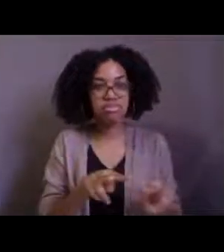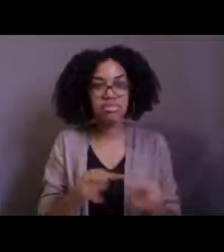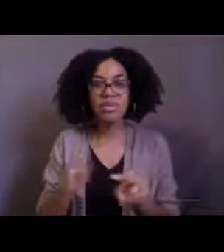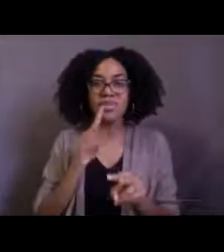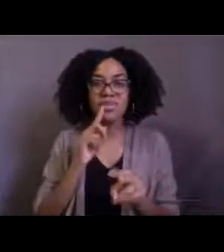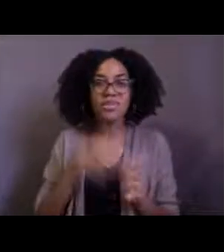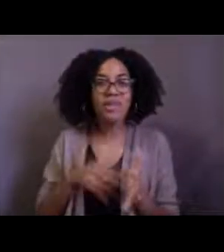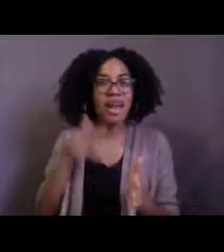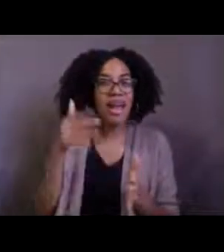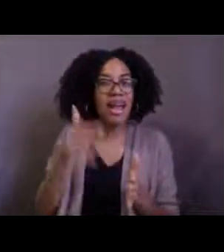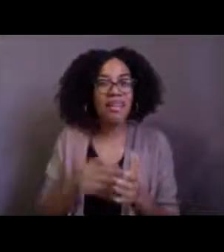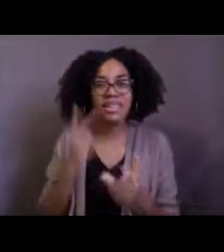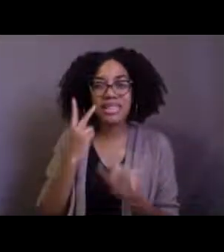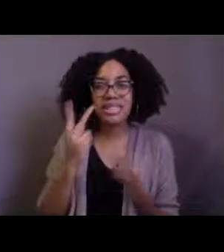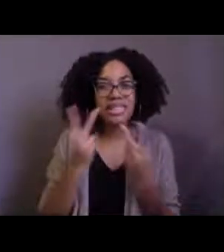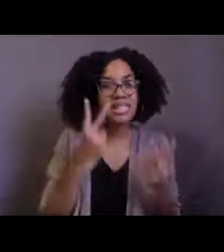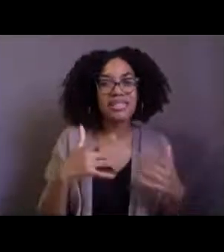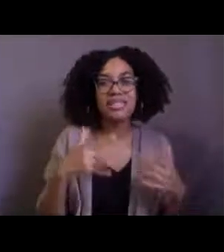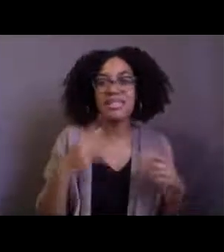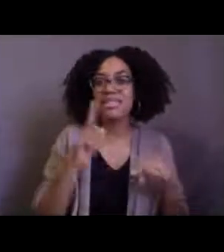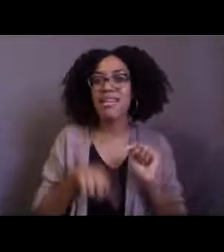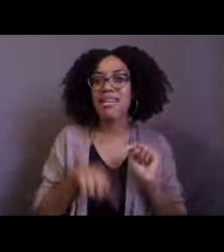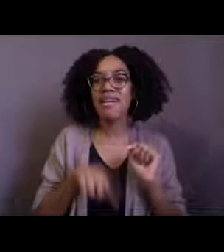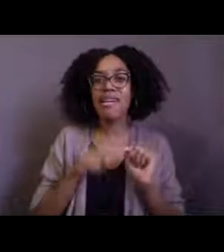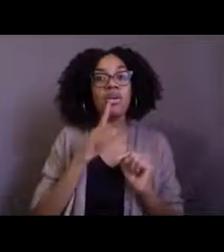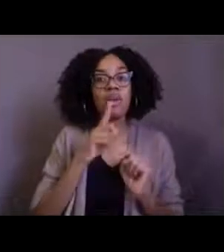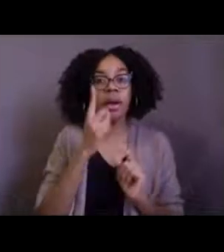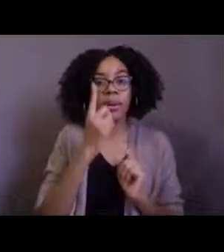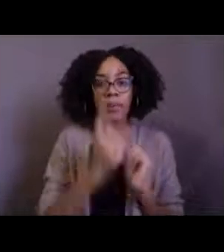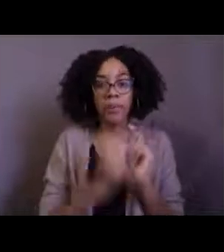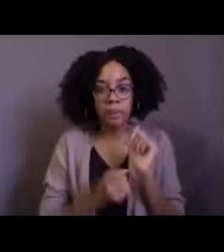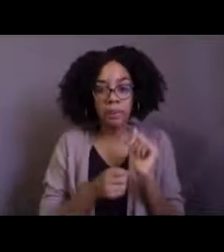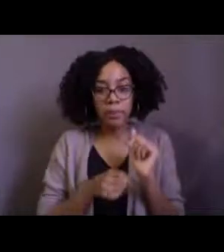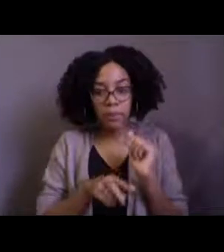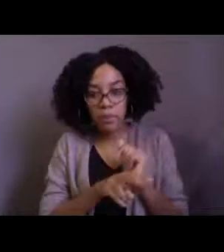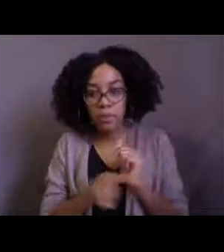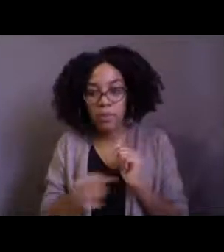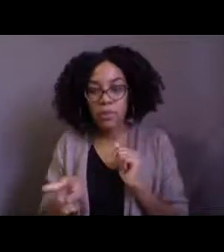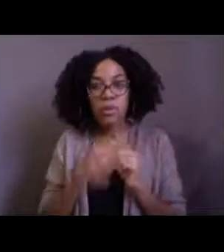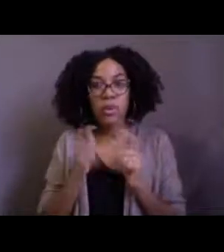that we don't get to see these predation events that often. So like the video that's playing right now,